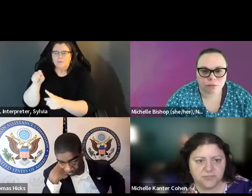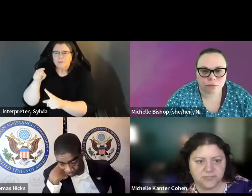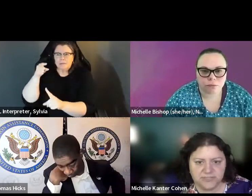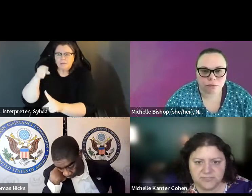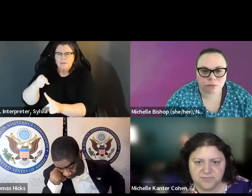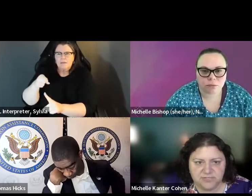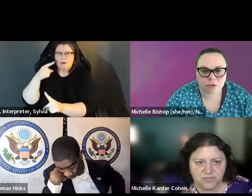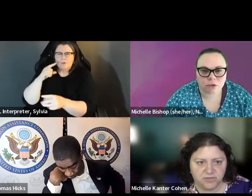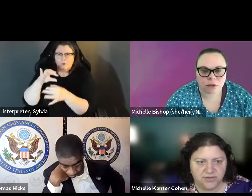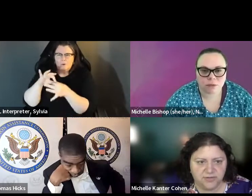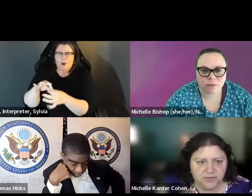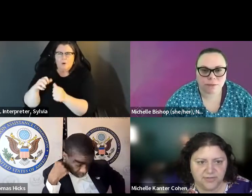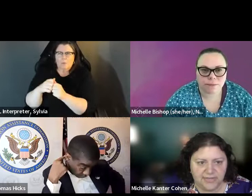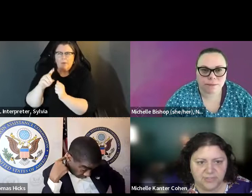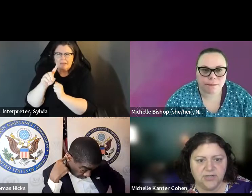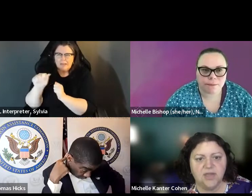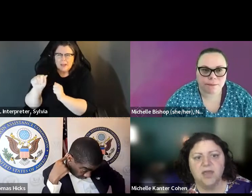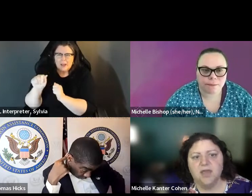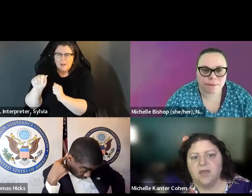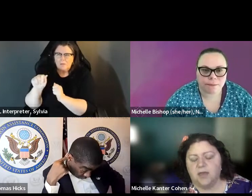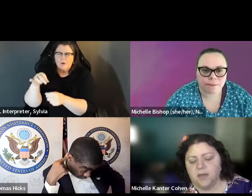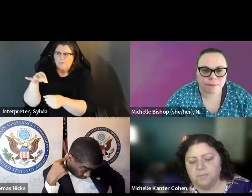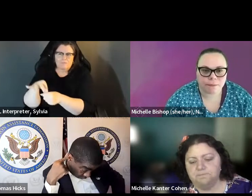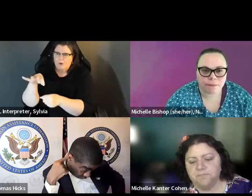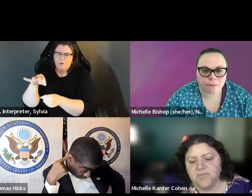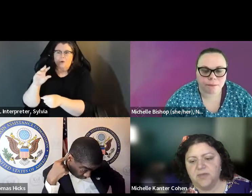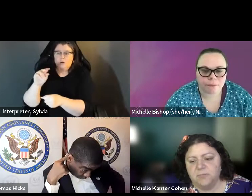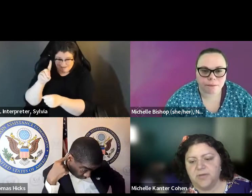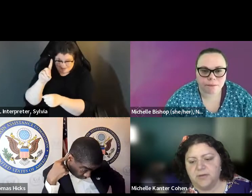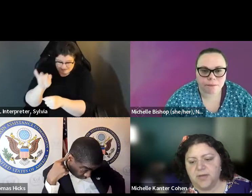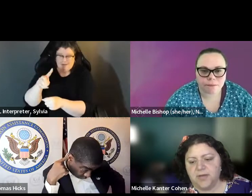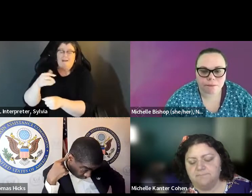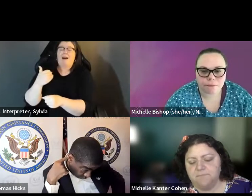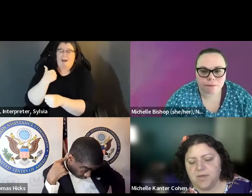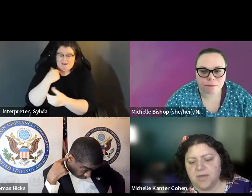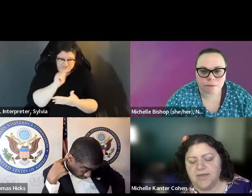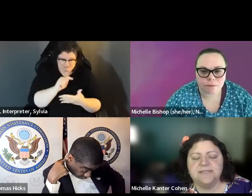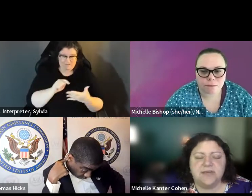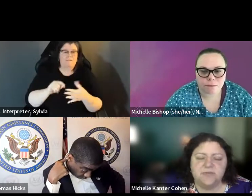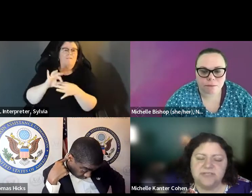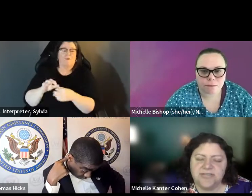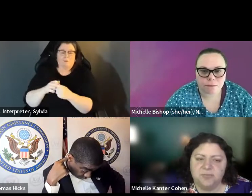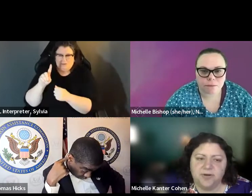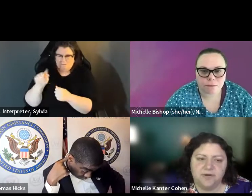claims that maded up to that point are not specific to voters with disabilities. Those claims were That's in. The Appeals Court in the eleventh circuit, that hearing just happened on Thursday, and these the claims that that made it up to that point are are not specific to voters with disabilities, those claims were unfortunately dismissed earlier in the